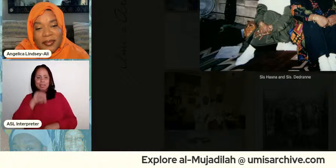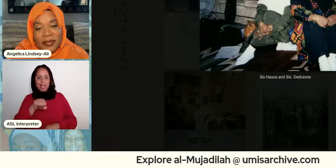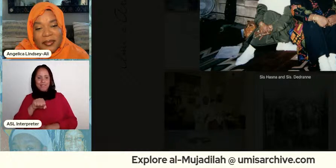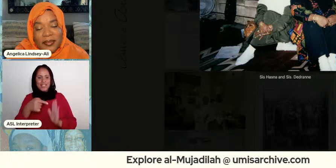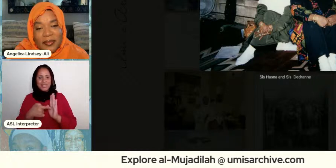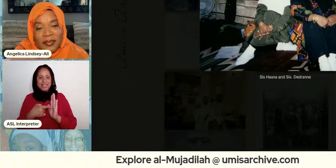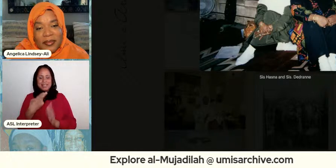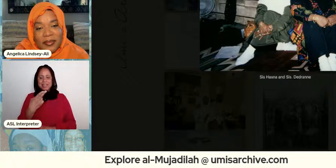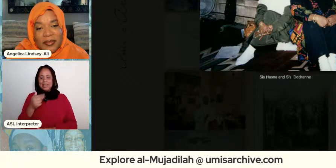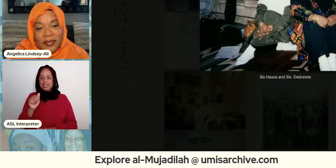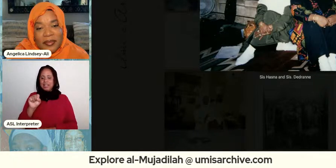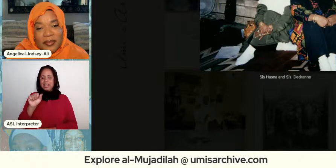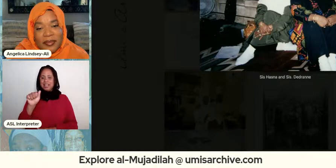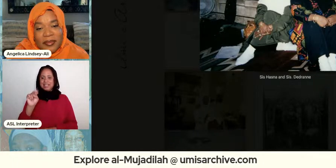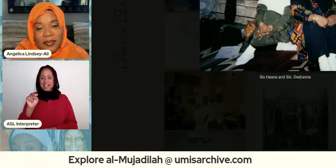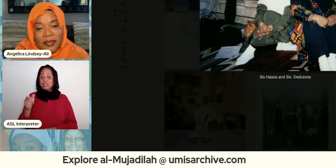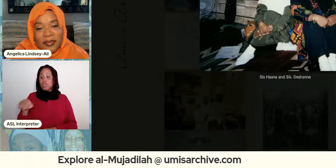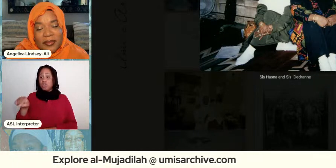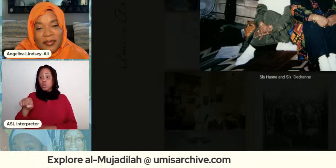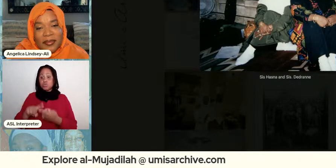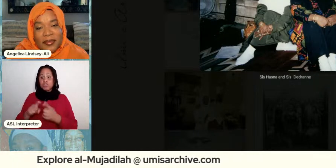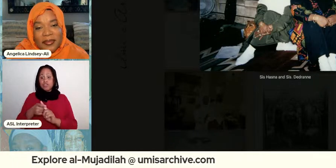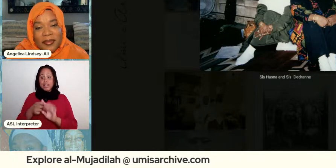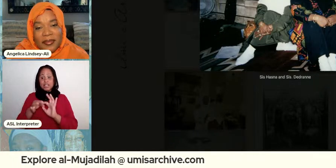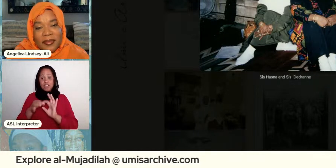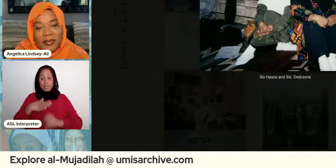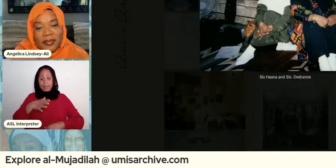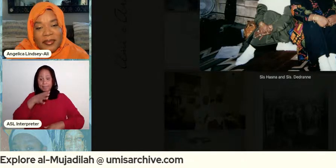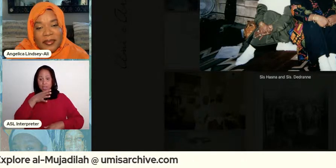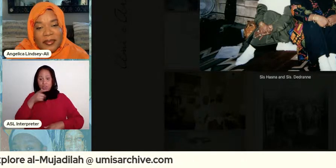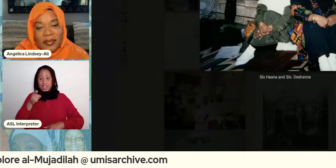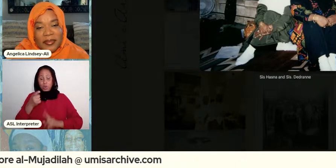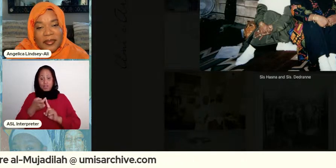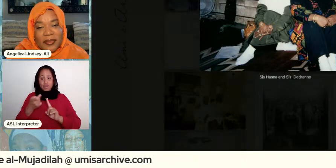the feature and they were friends with my mother's um they were from queens and i included there's